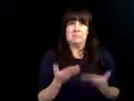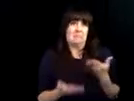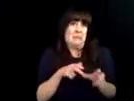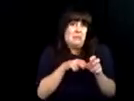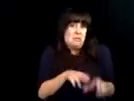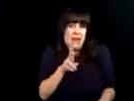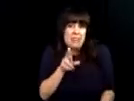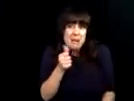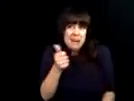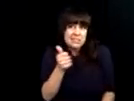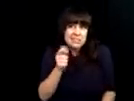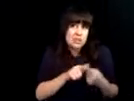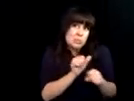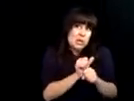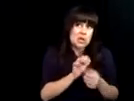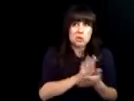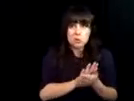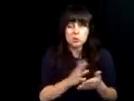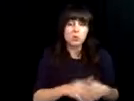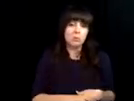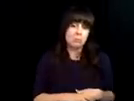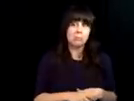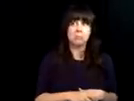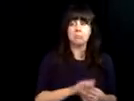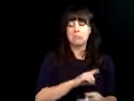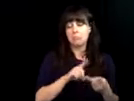blind or vision impaired be able to do